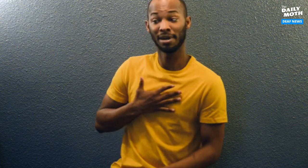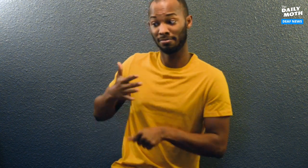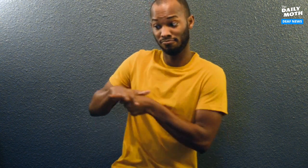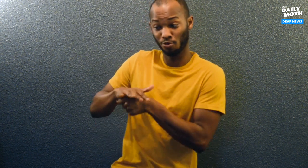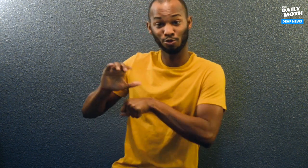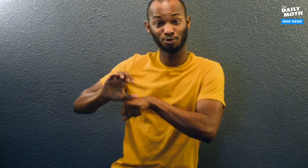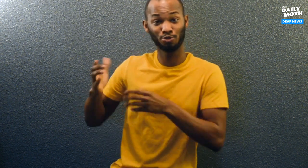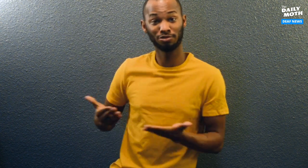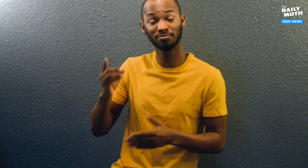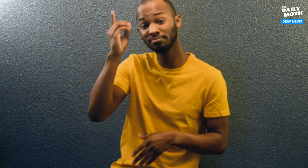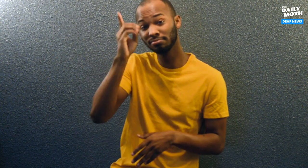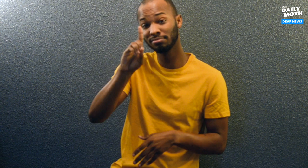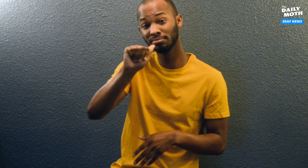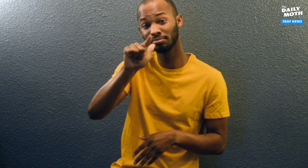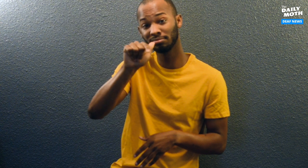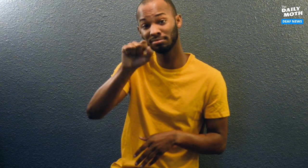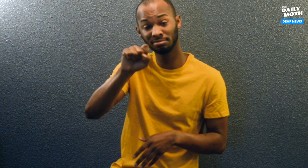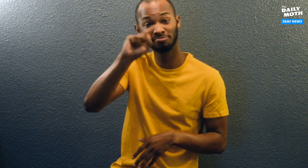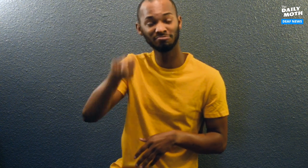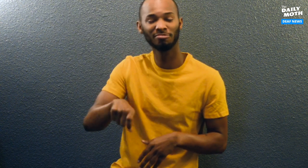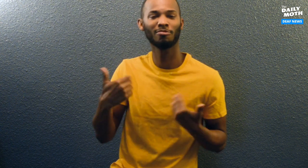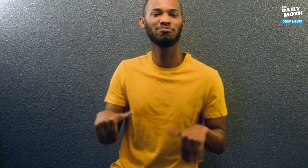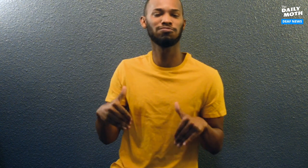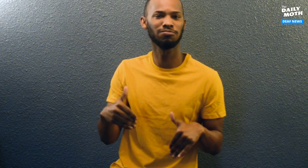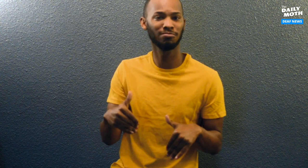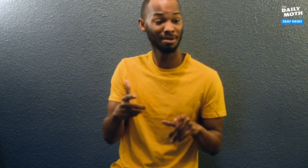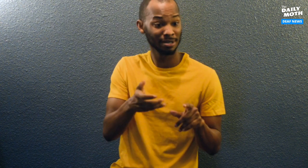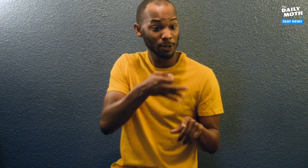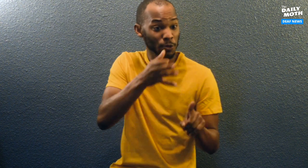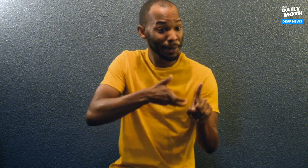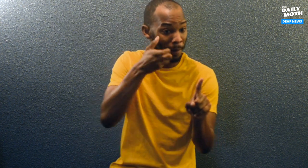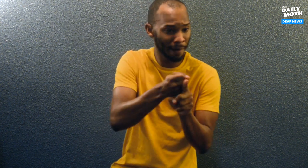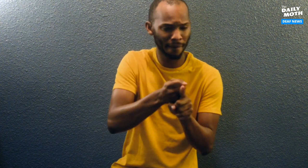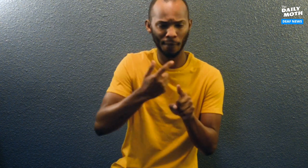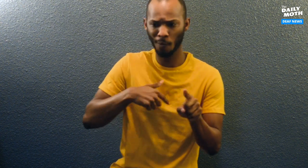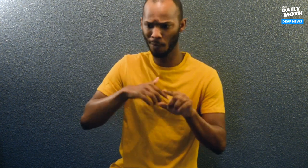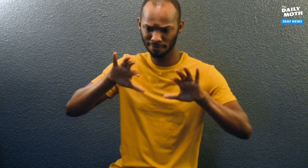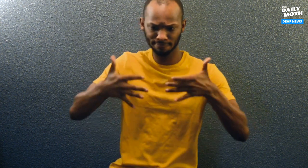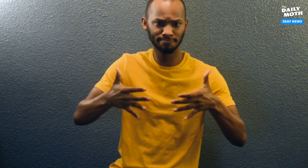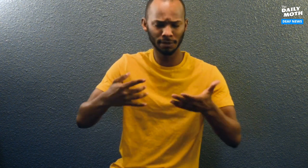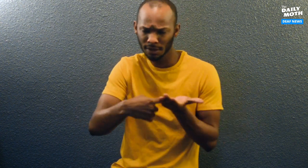My local church here in Dallas, Texas took action as soon as the coronavirus hit.